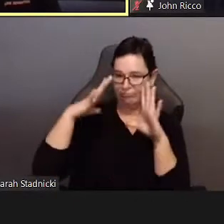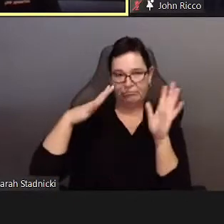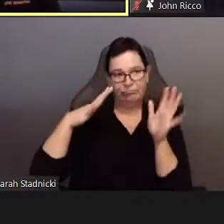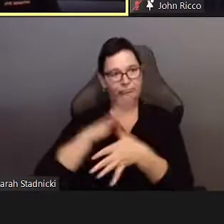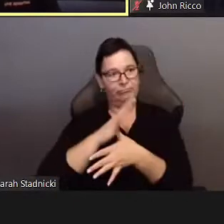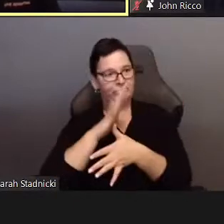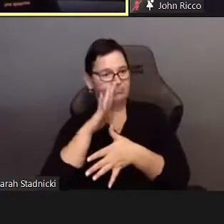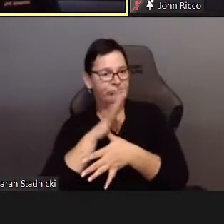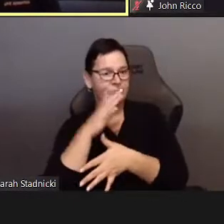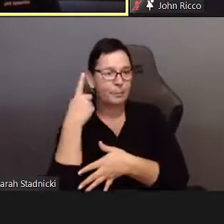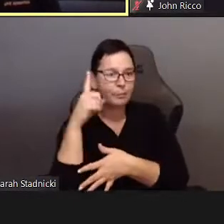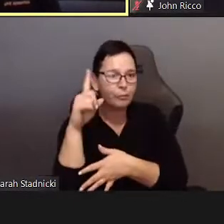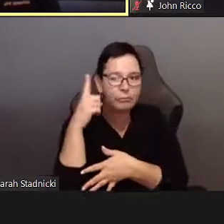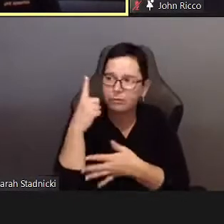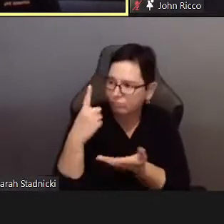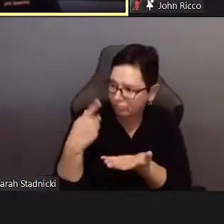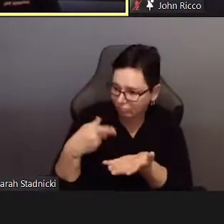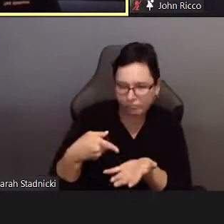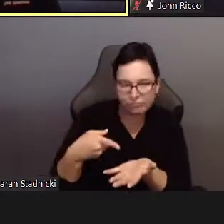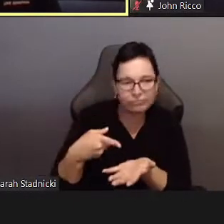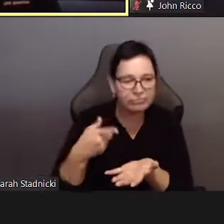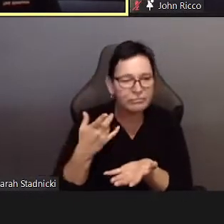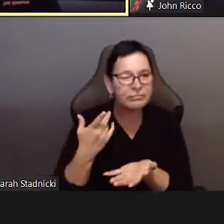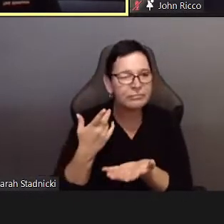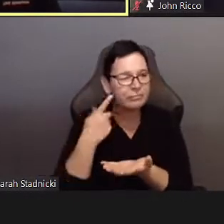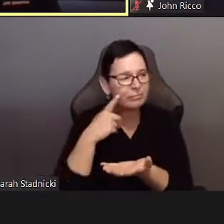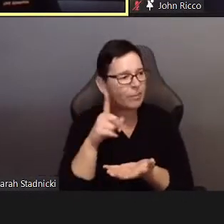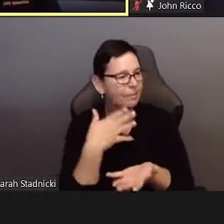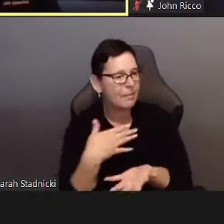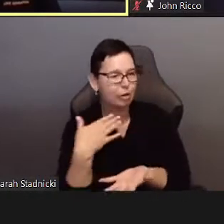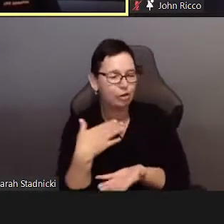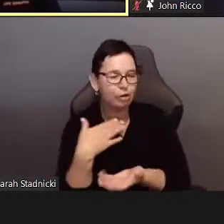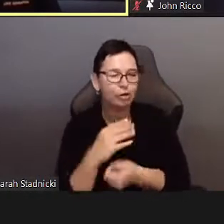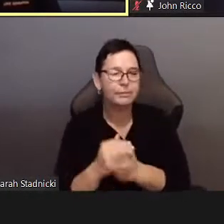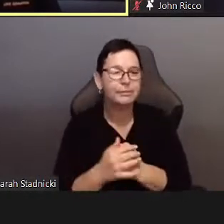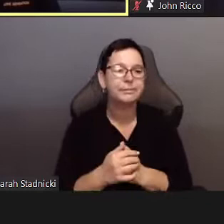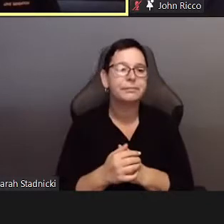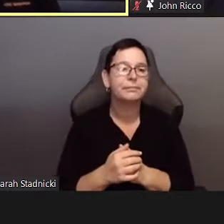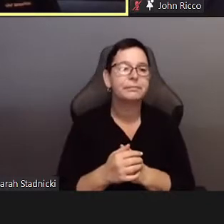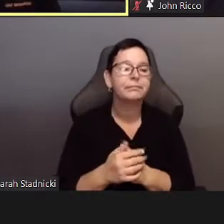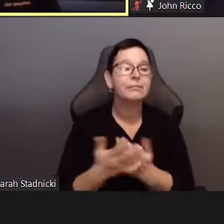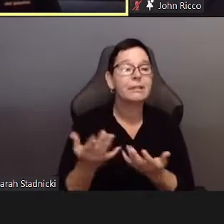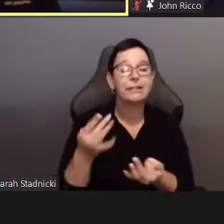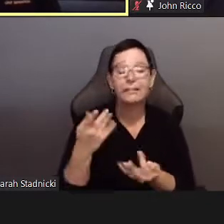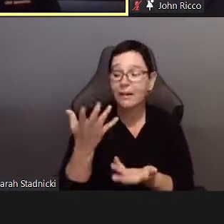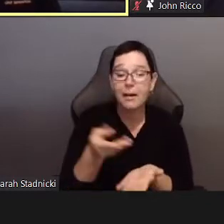in that pleasure is that which allows our uh, capital to you know, circulate. The economy needs to take pleasure in consumption.